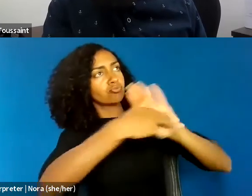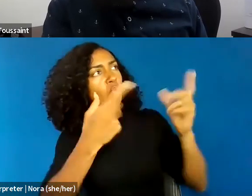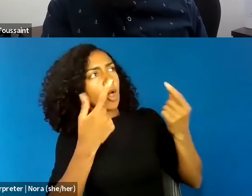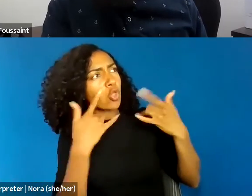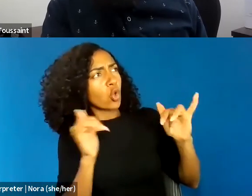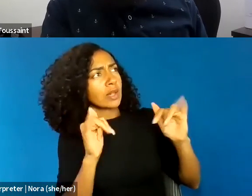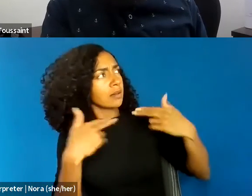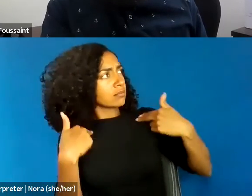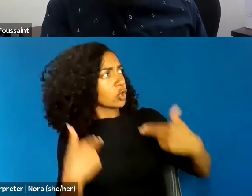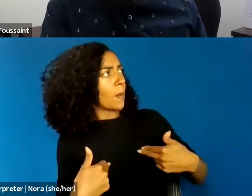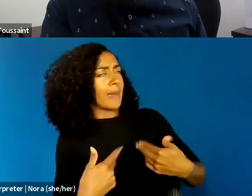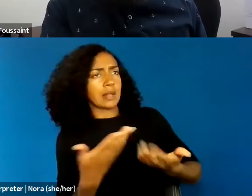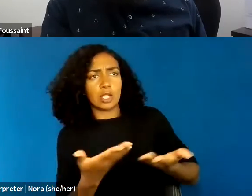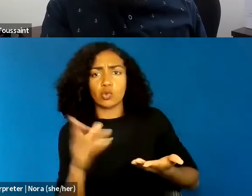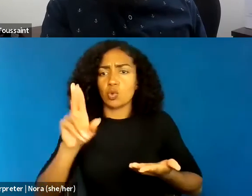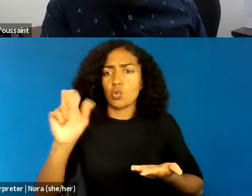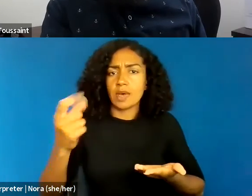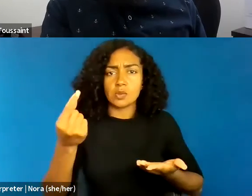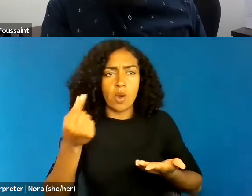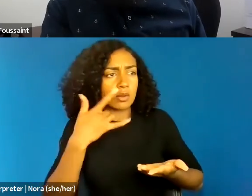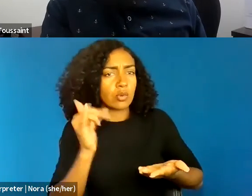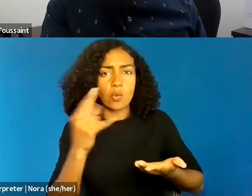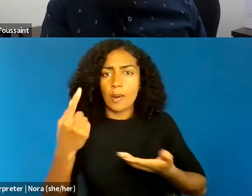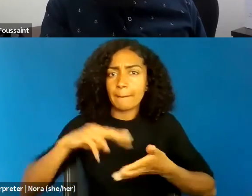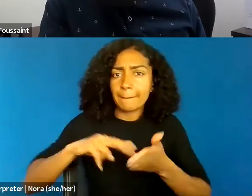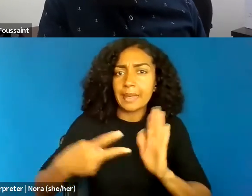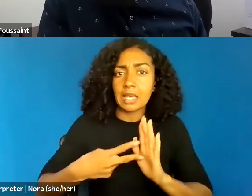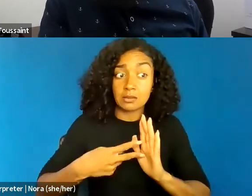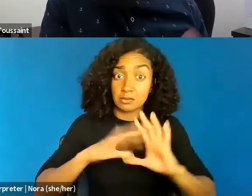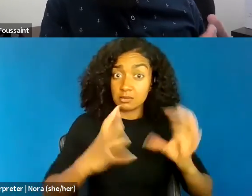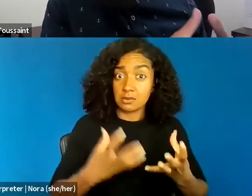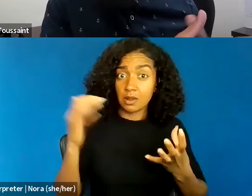you know, is a more recent invention, so to speak, right?